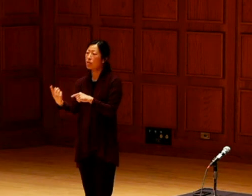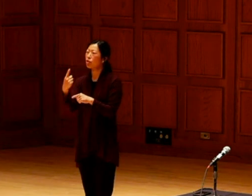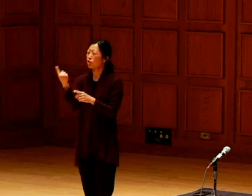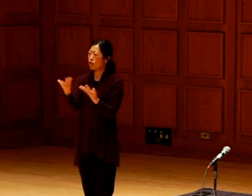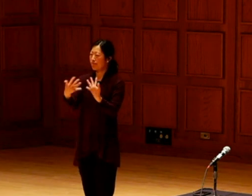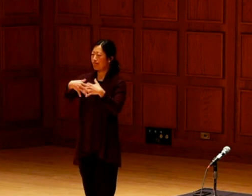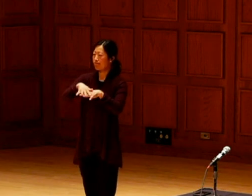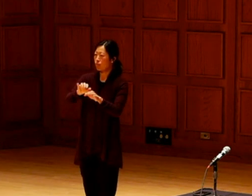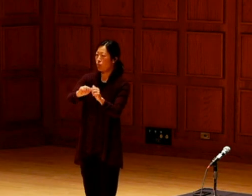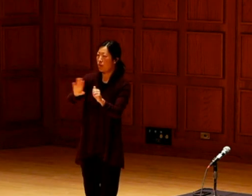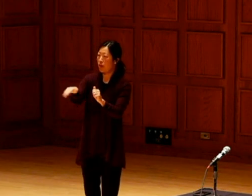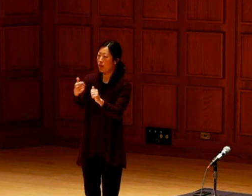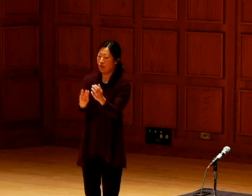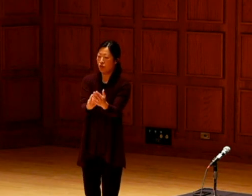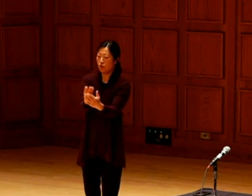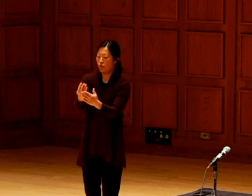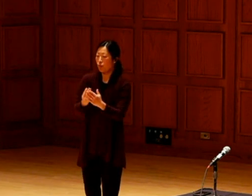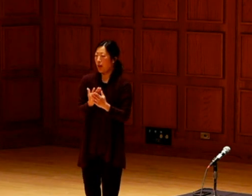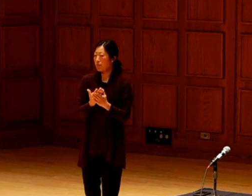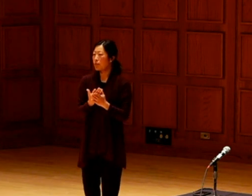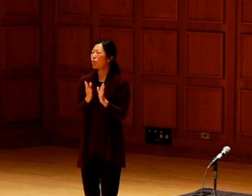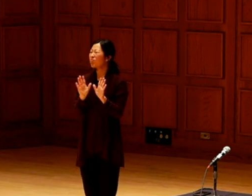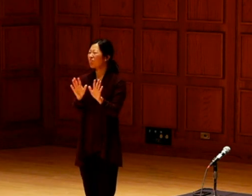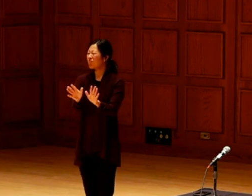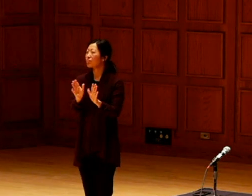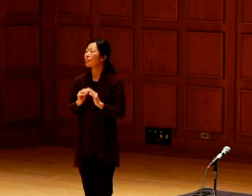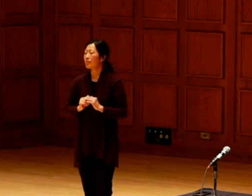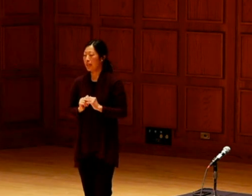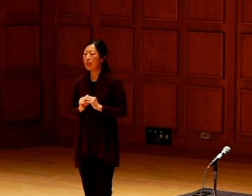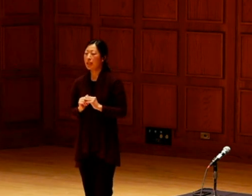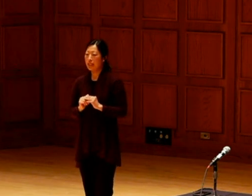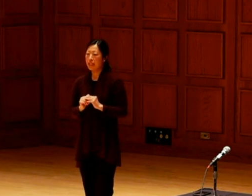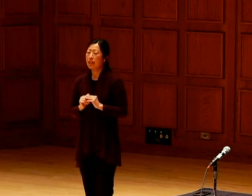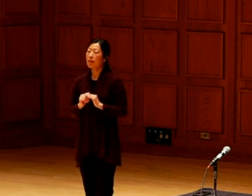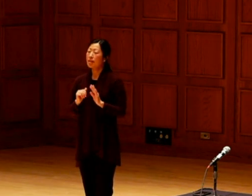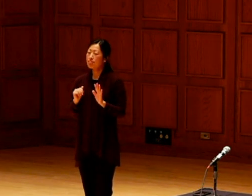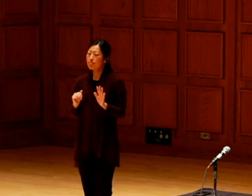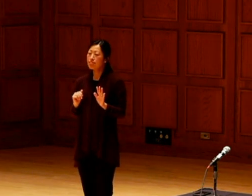So that's sort of where that's at.